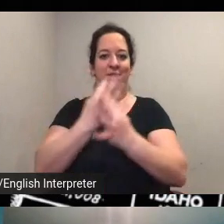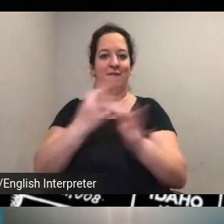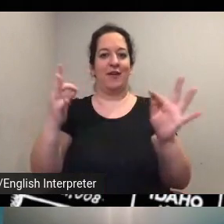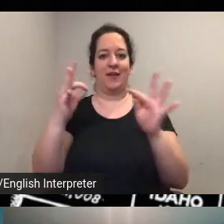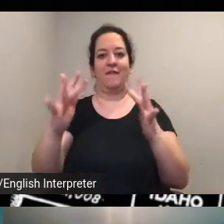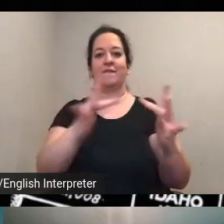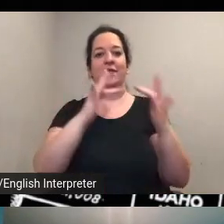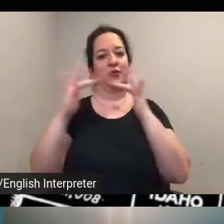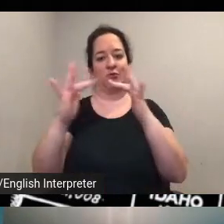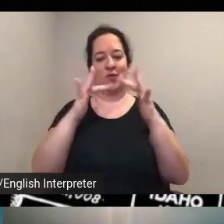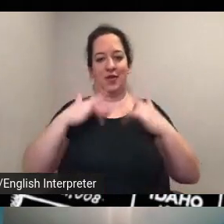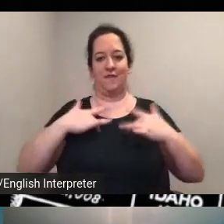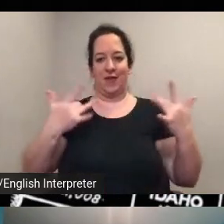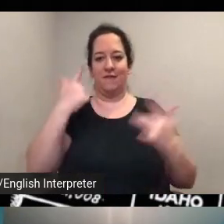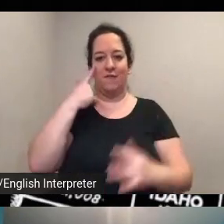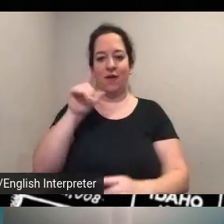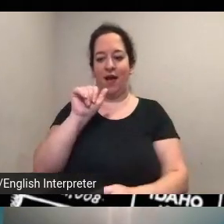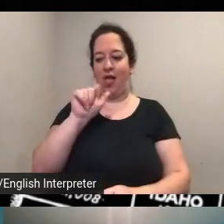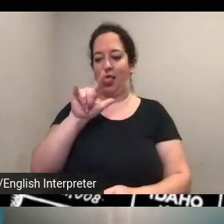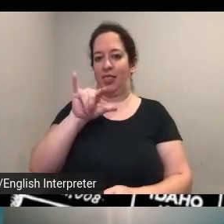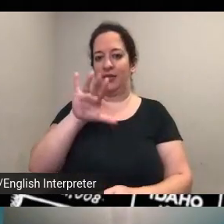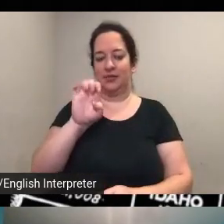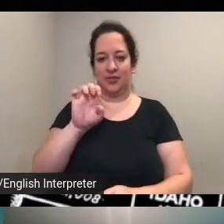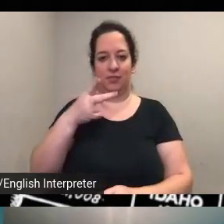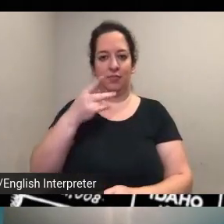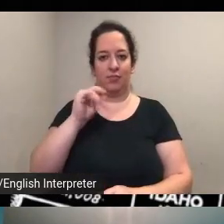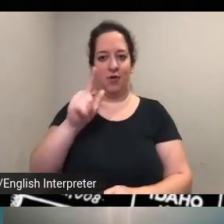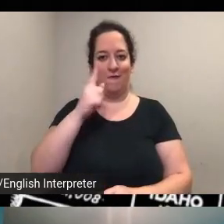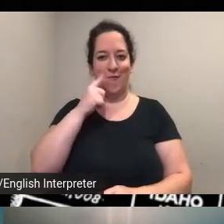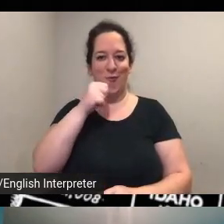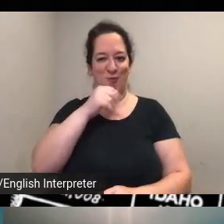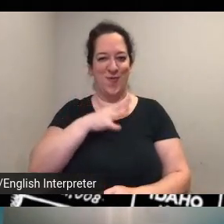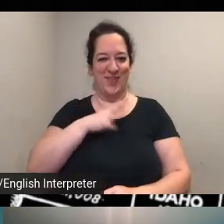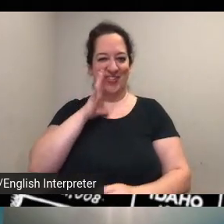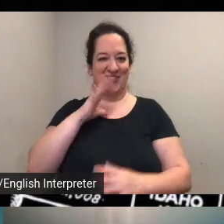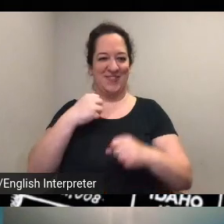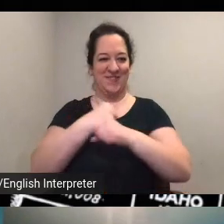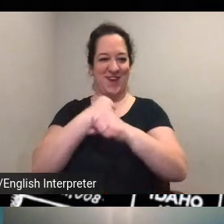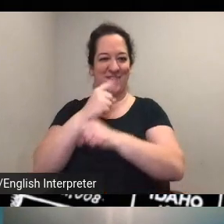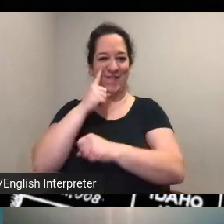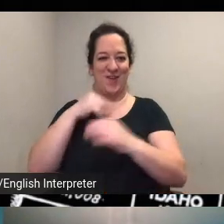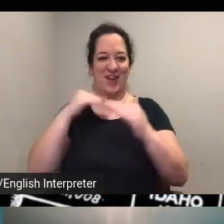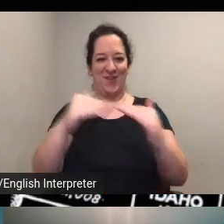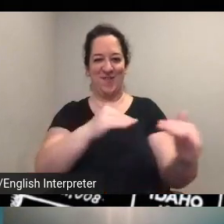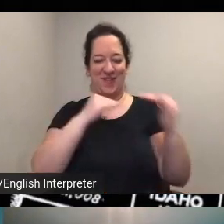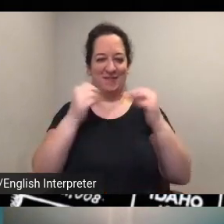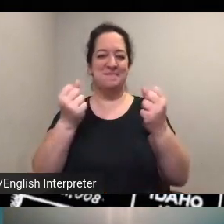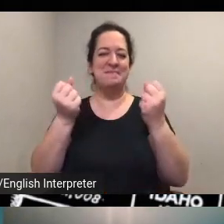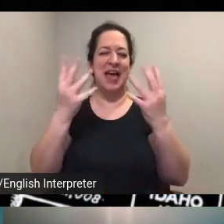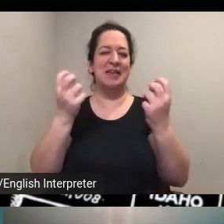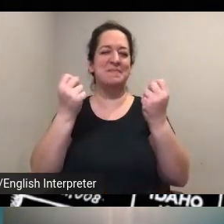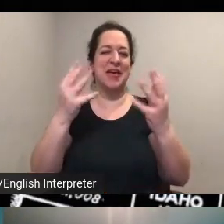alice paul on the 20th century fight for women's equality i'm sure there are many many wonderful events like that today and i